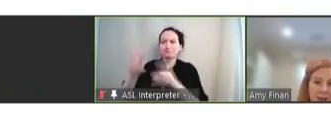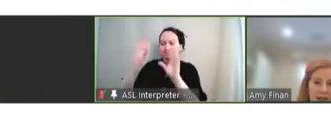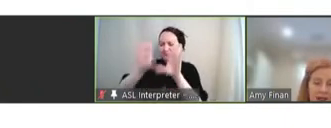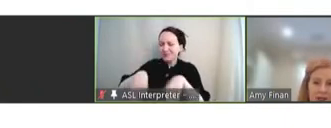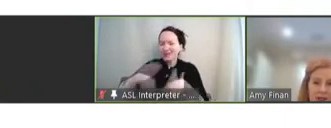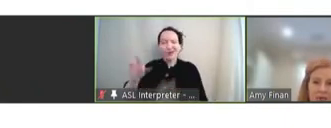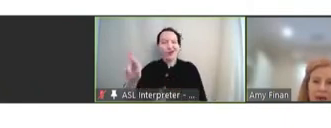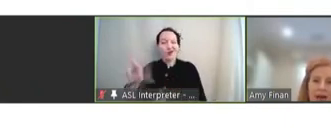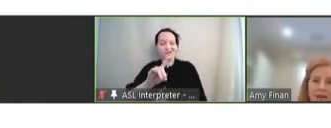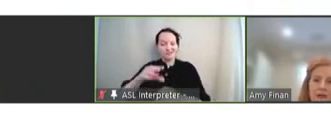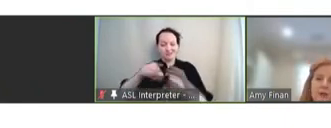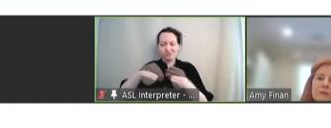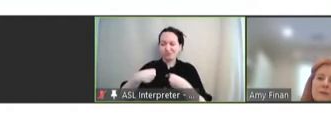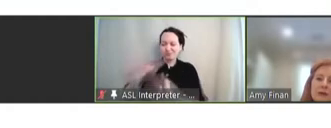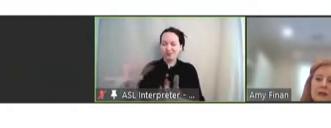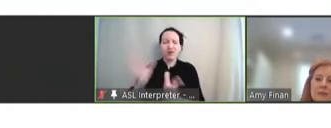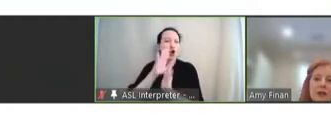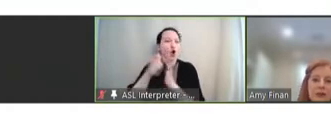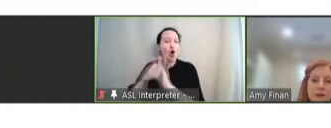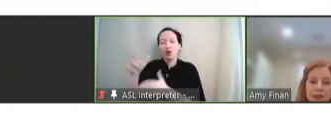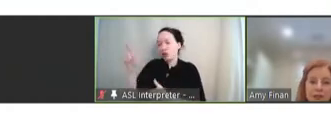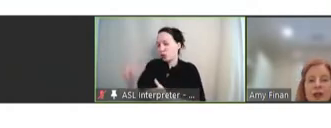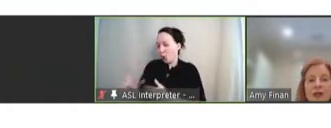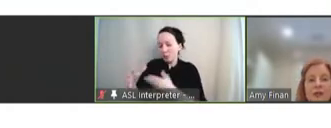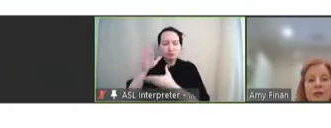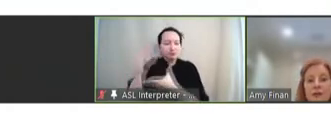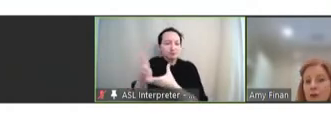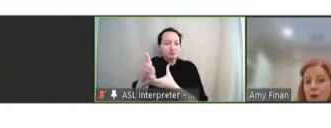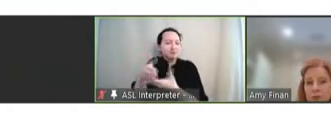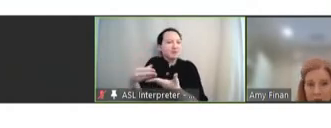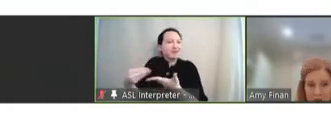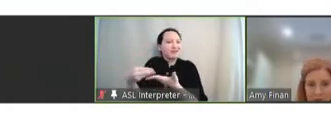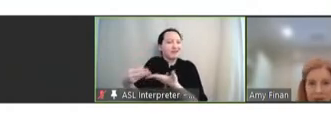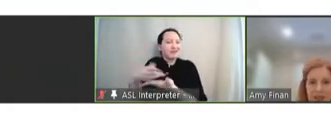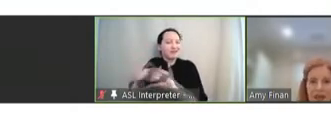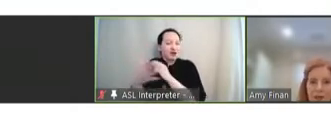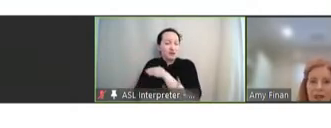capacity throughout low and middle-income countries to future proof economic and